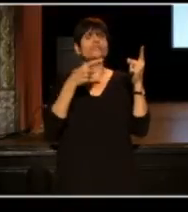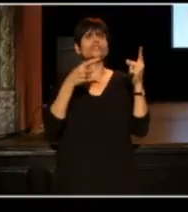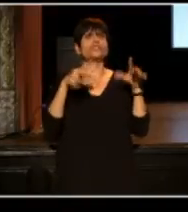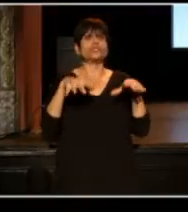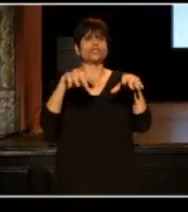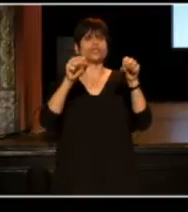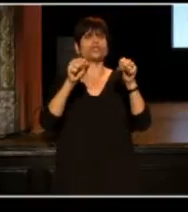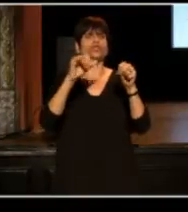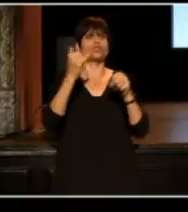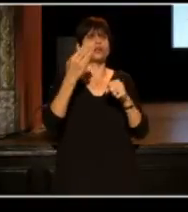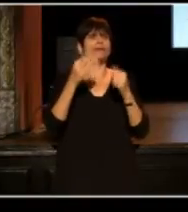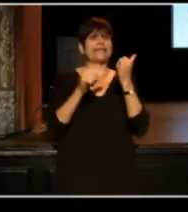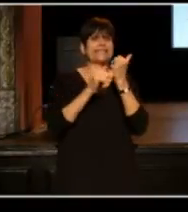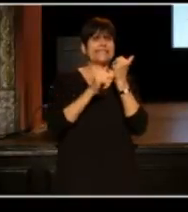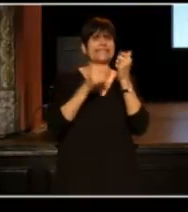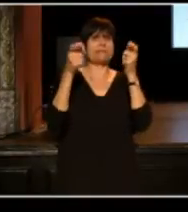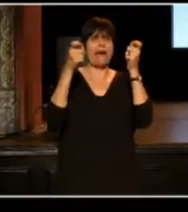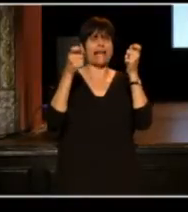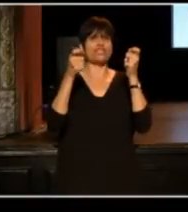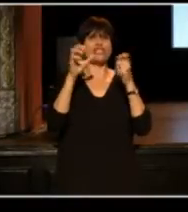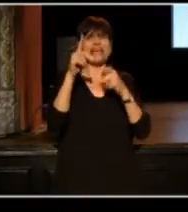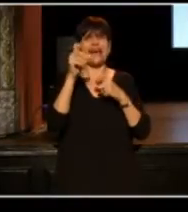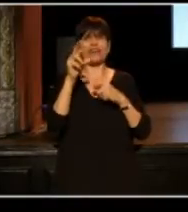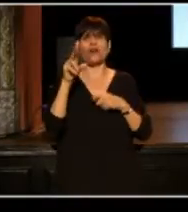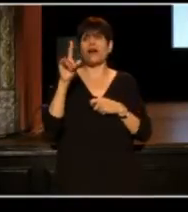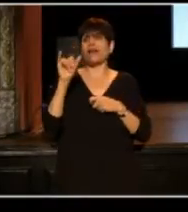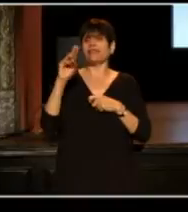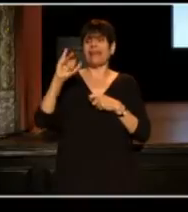as the Assisting Managing Editor of the Lansing State Journal,